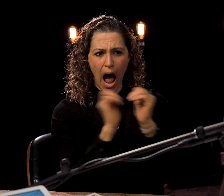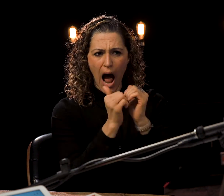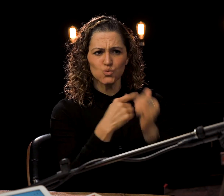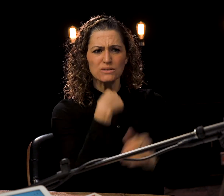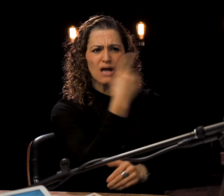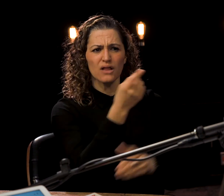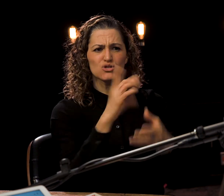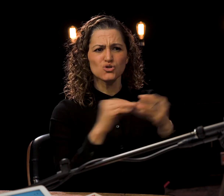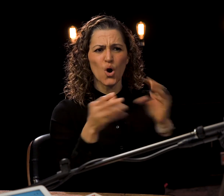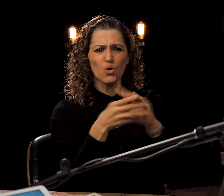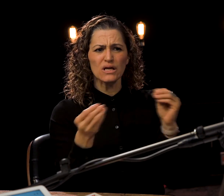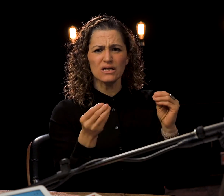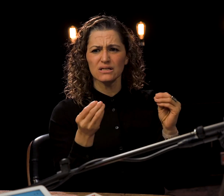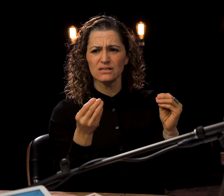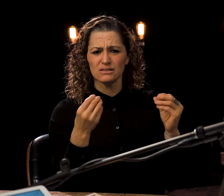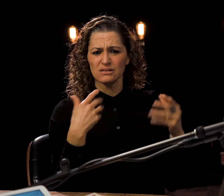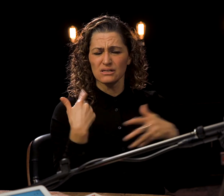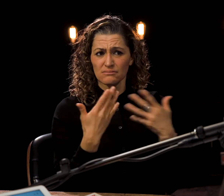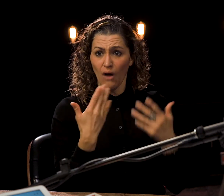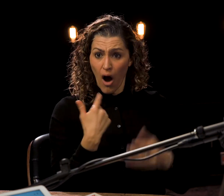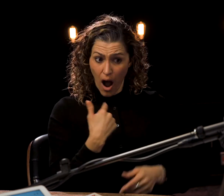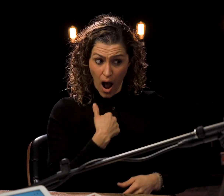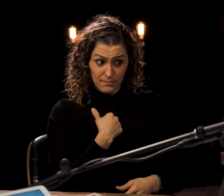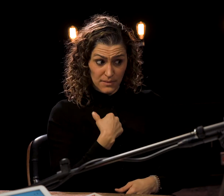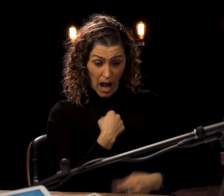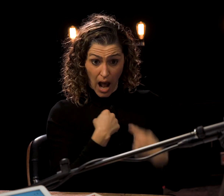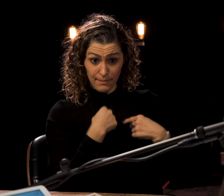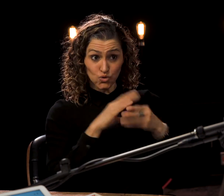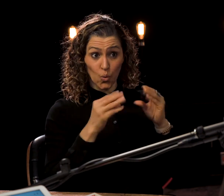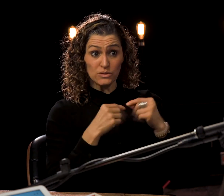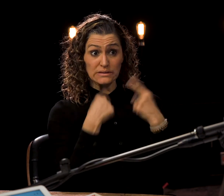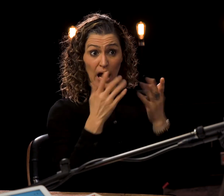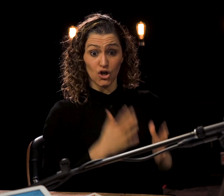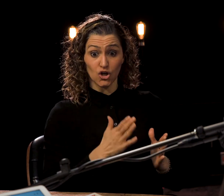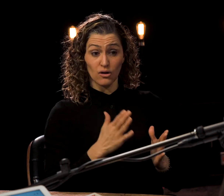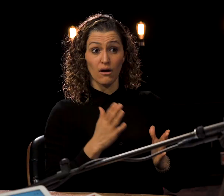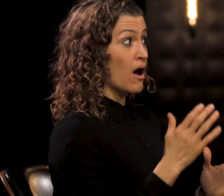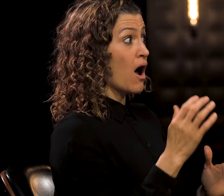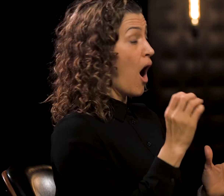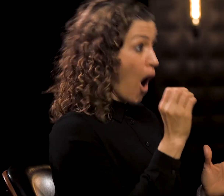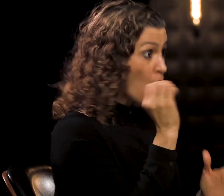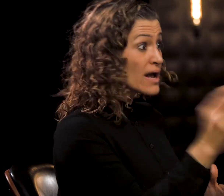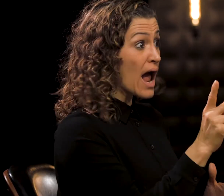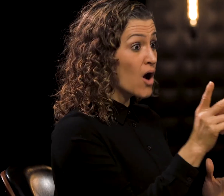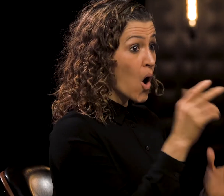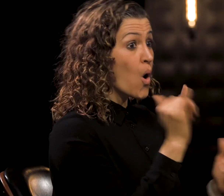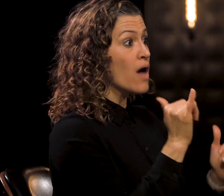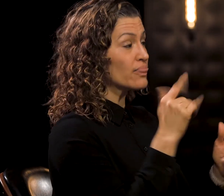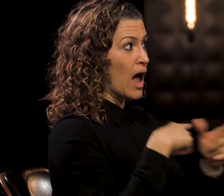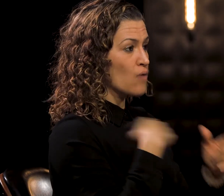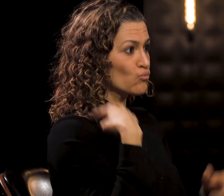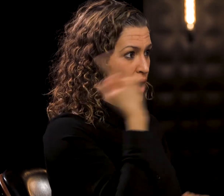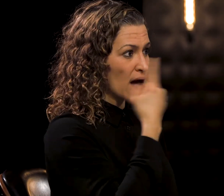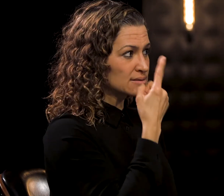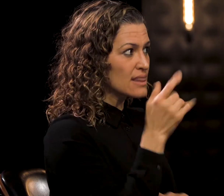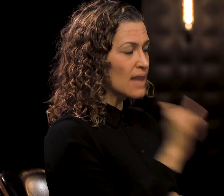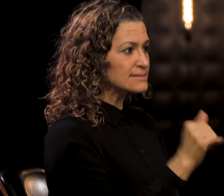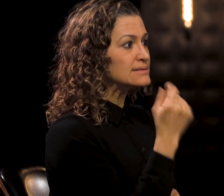Dawn Jani Birley: and imagine what this story might be Dawn Jani Birley: like... how we were going to tell this story Dawn Jani Birley: in this way. Dawn Jani Birley: As Horatio, I am the storyteller Dawn Jani Birley: of this production